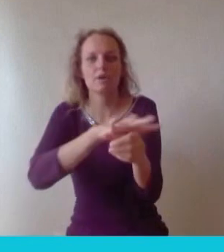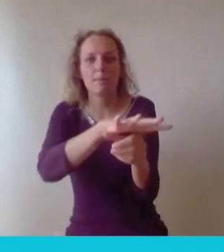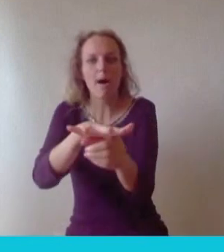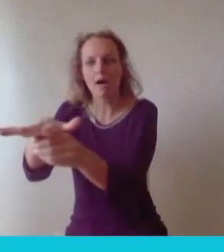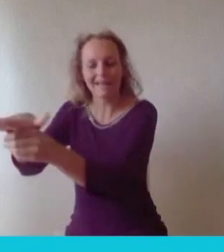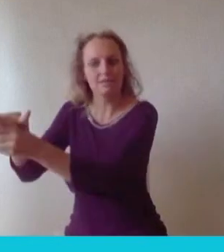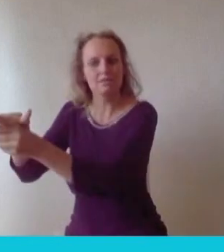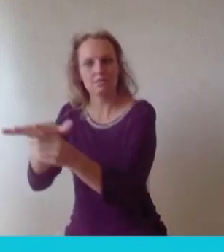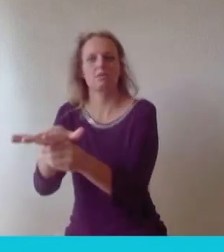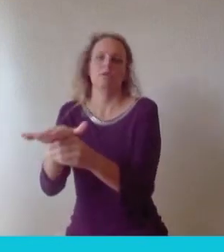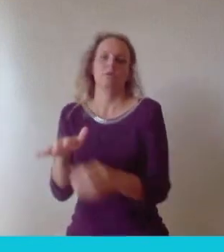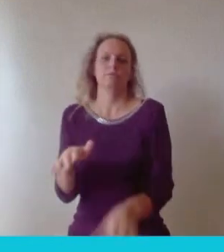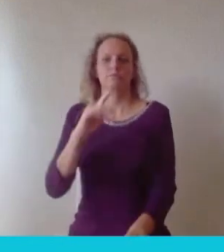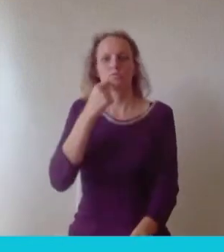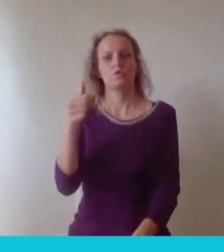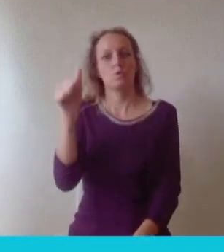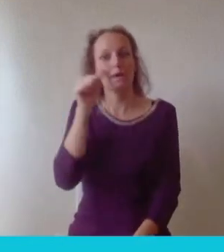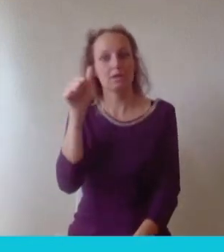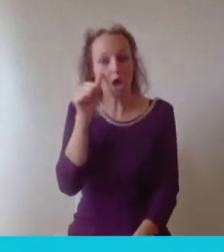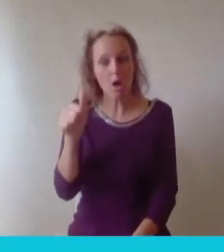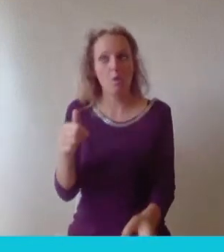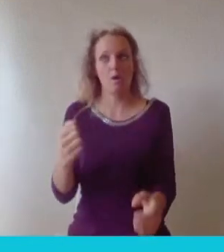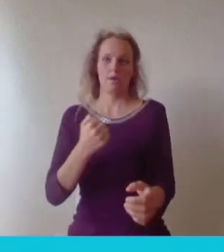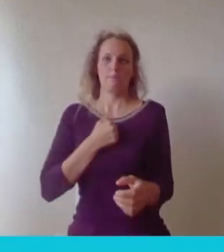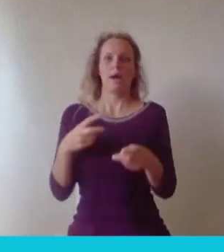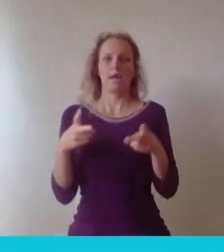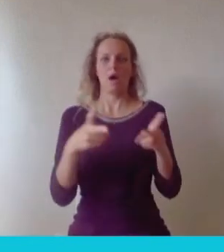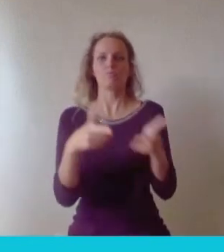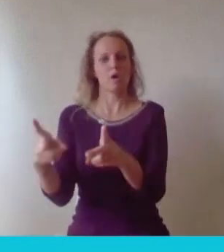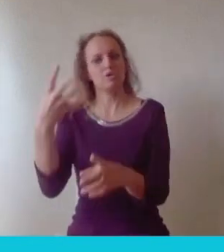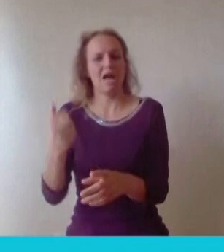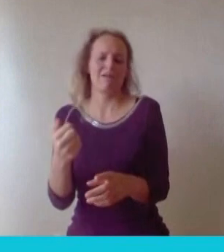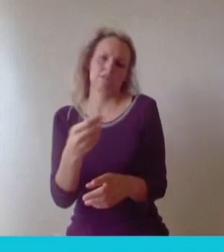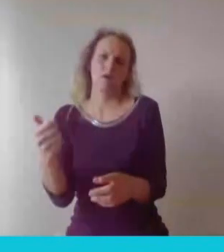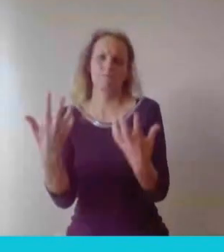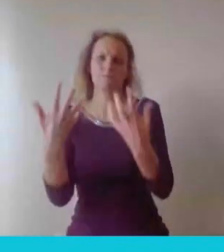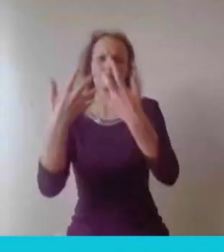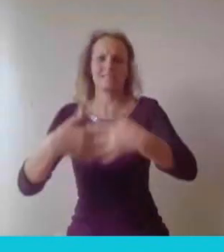and the rotation of periods are two technical challenges and the business challenge is how do we scale this and get it into as many people's